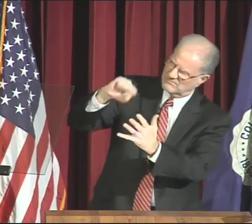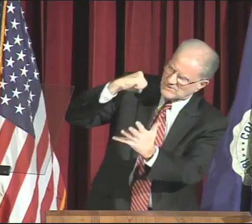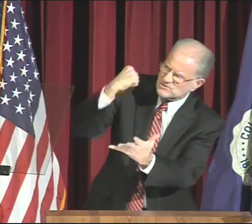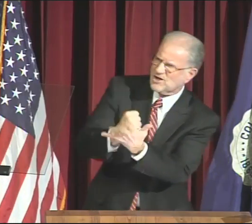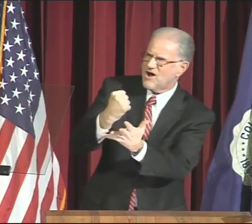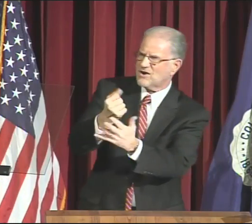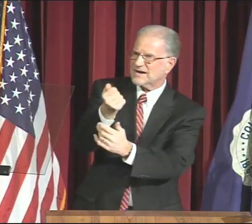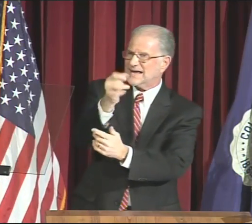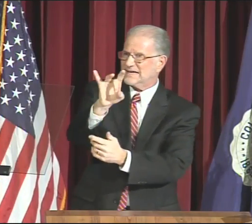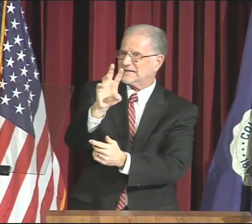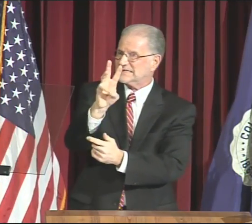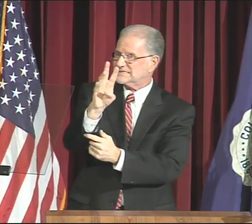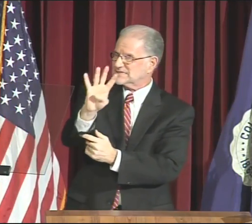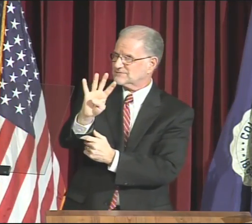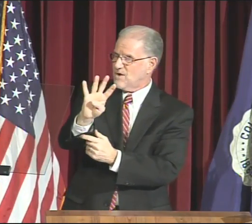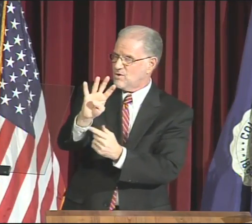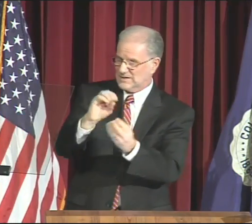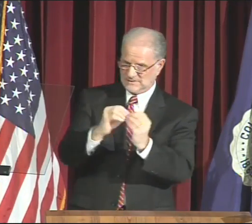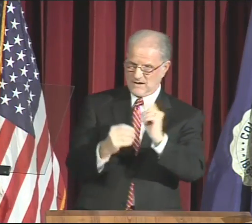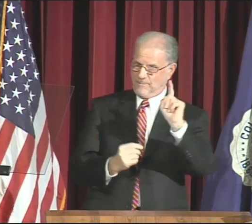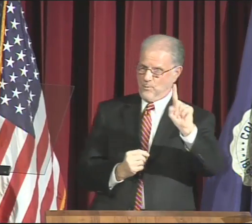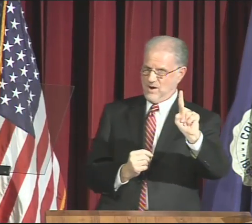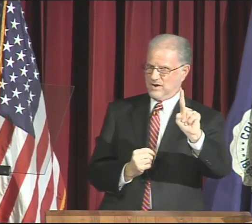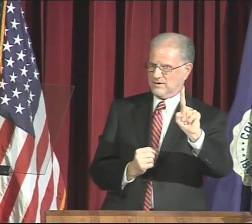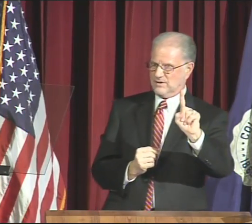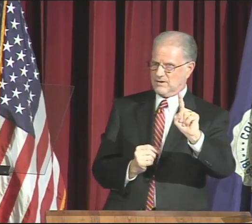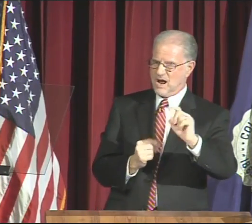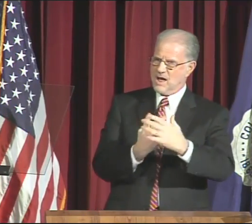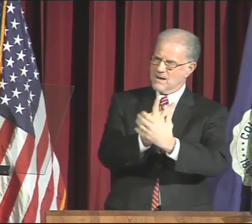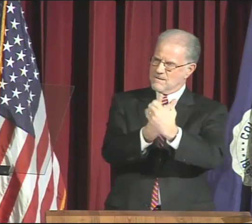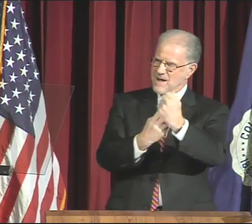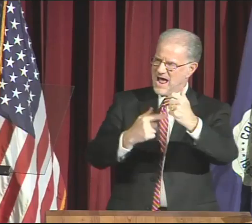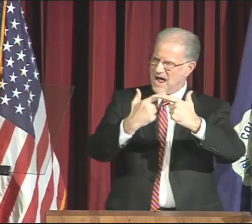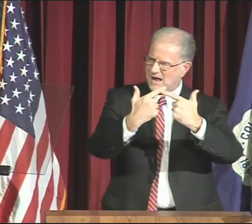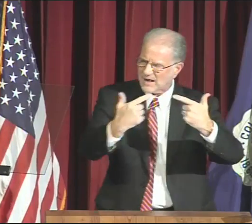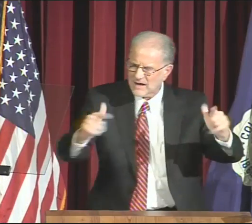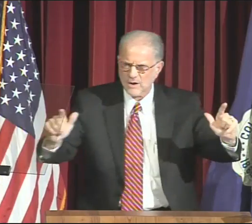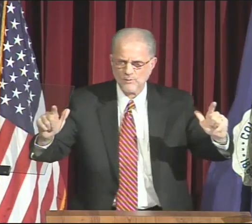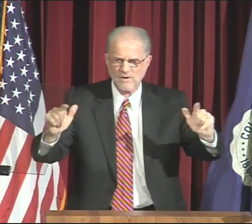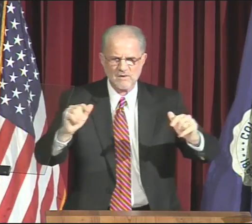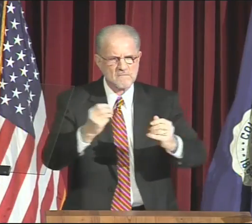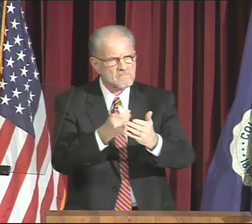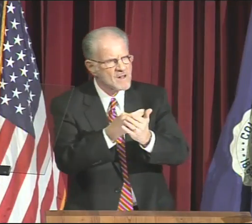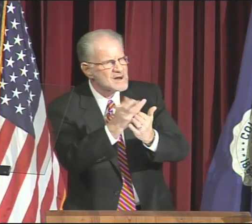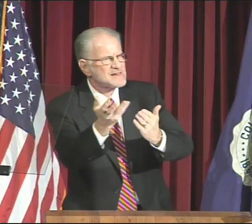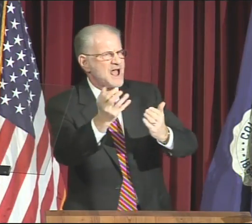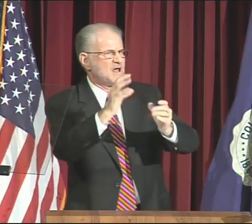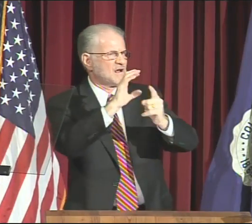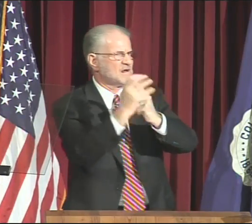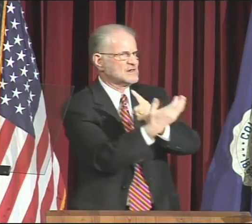Gallaudet University, federally chartered in 1864,